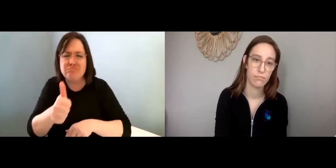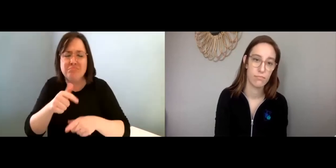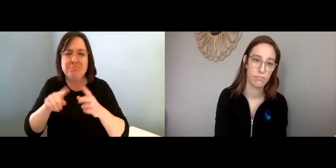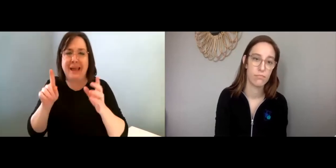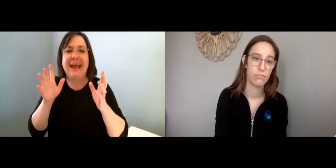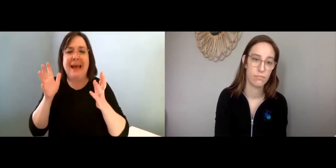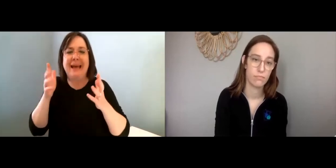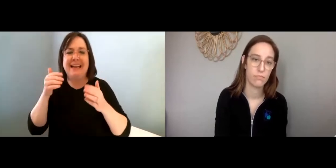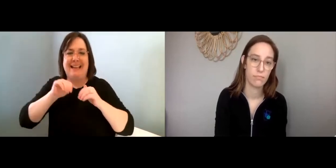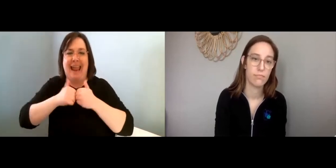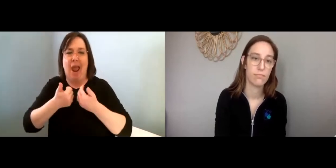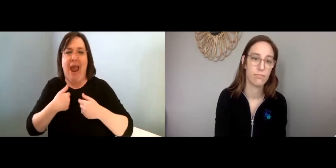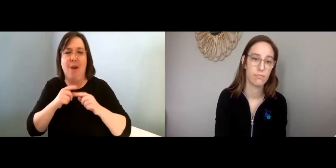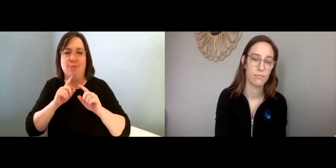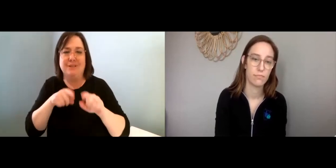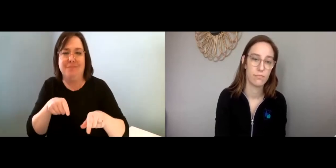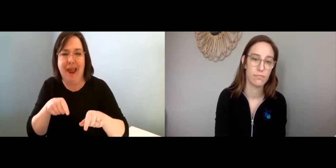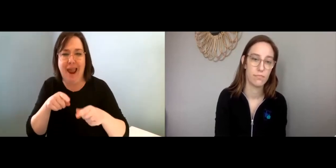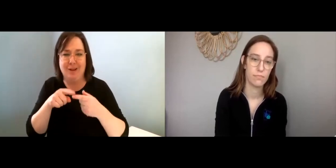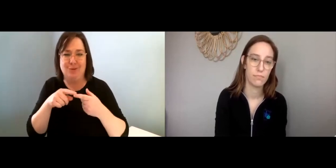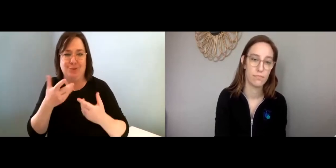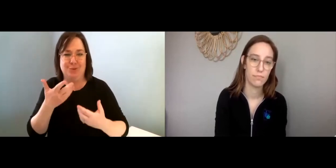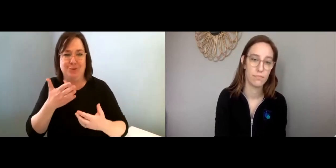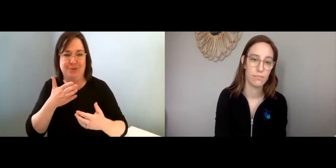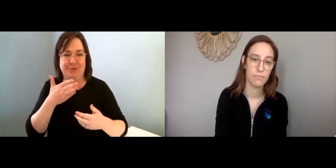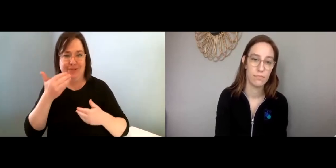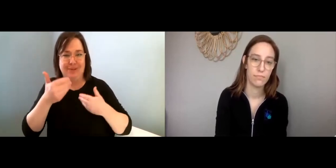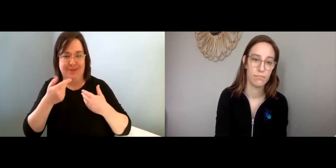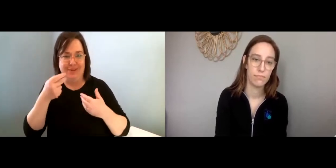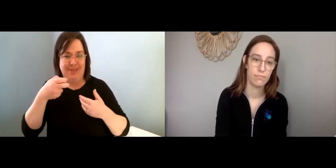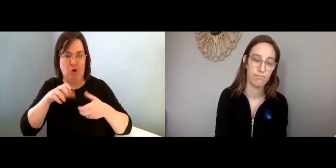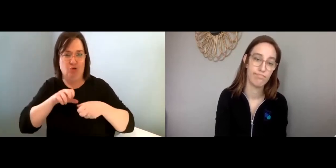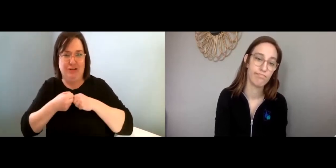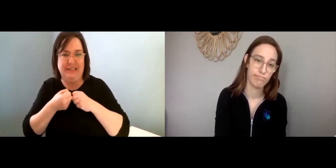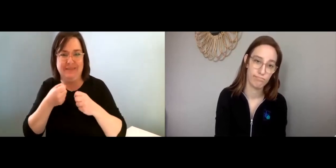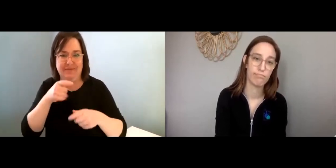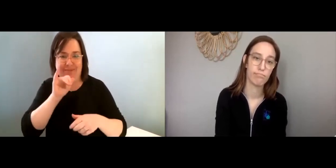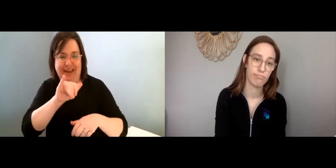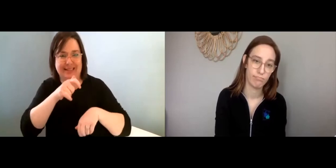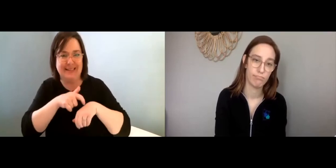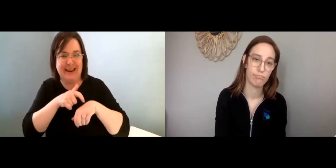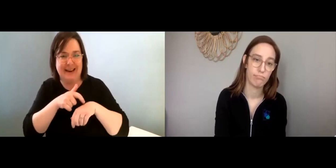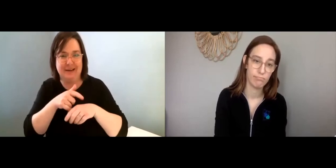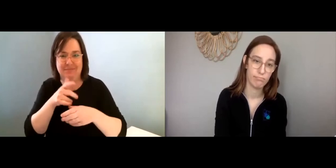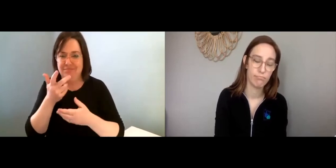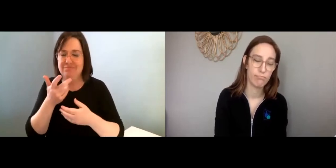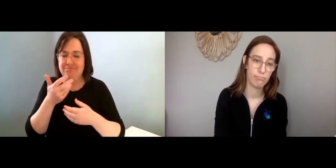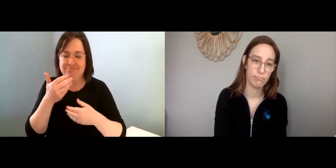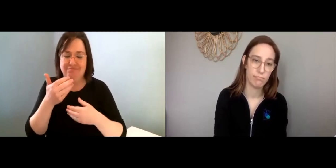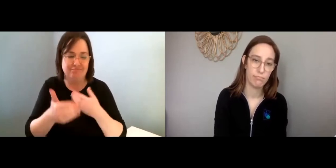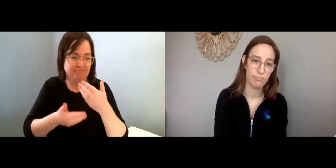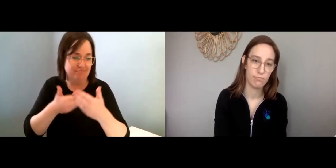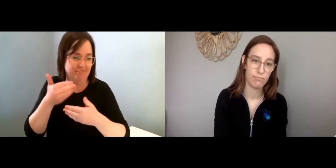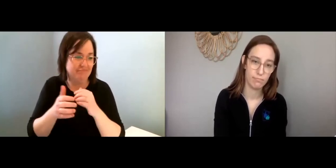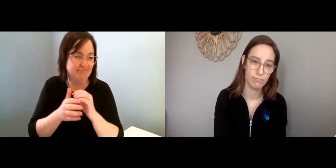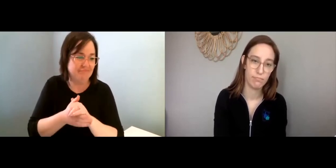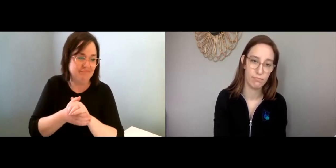And no one is to blame, but it’s just how I respond to the grief at this time.